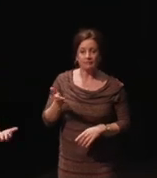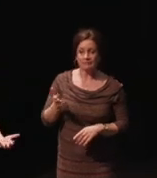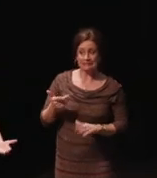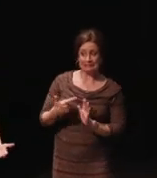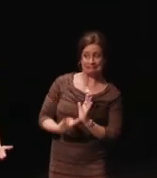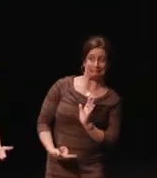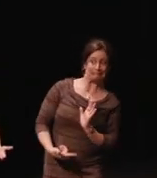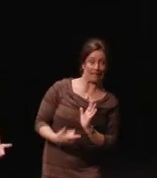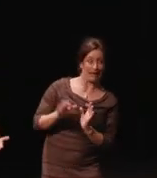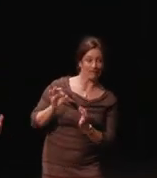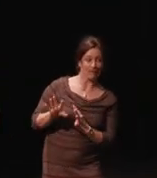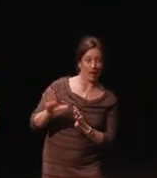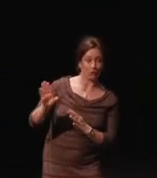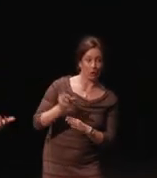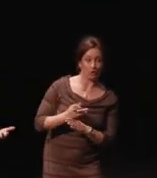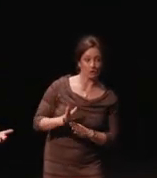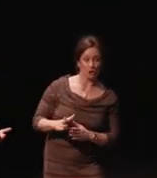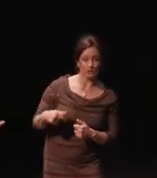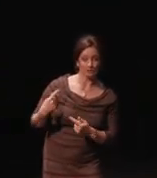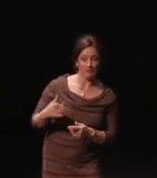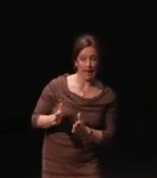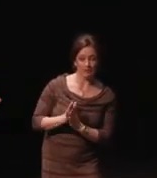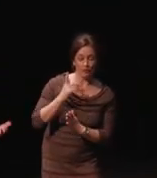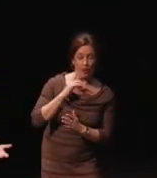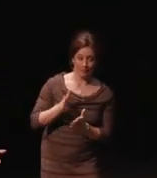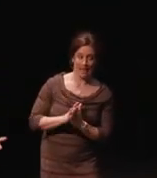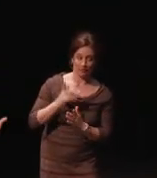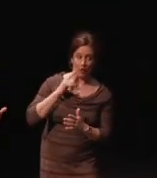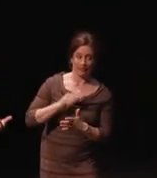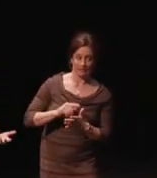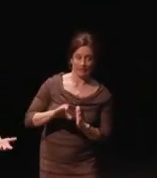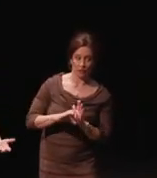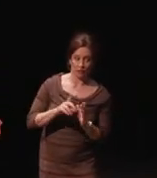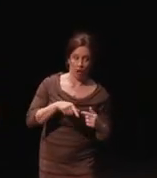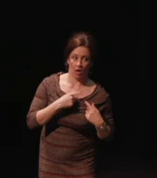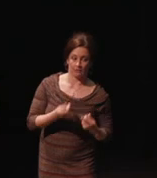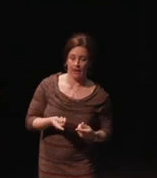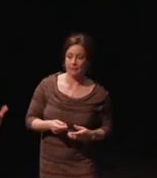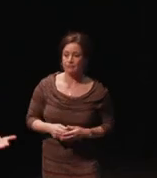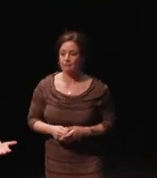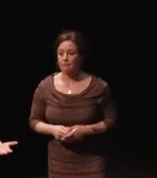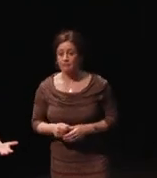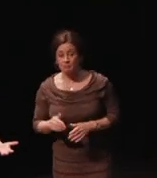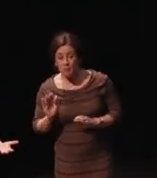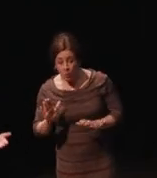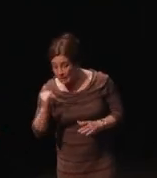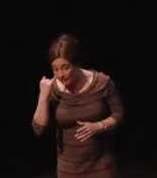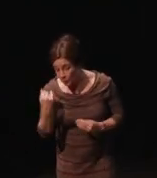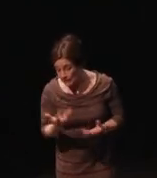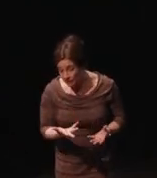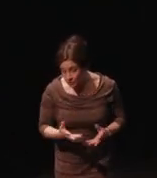feedback your users had asked for, they've been asking for this feature for a long time, it'll be wonderful to give it to them.